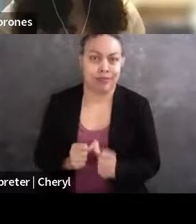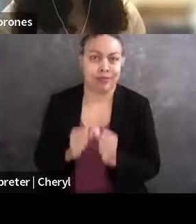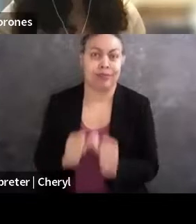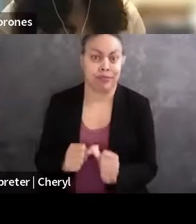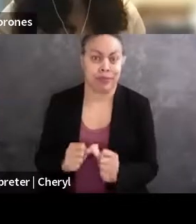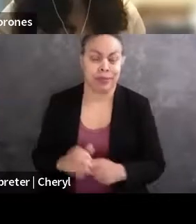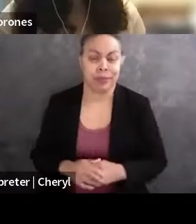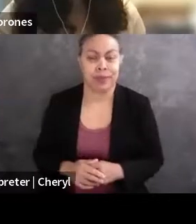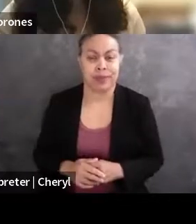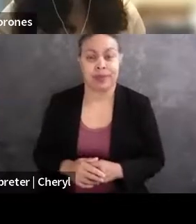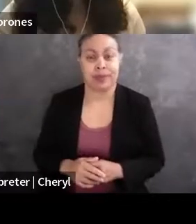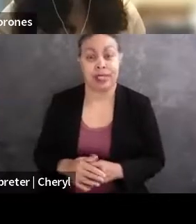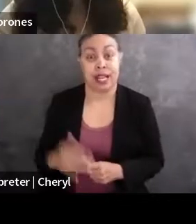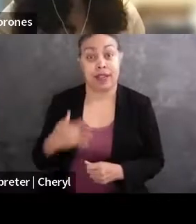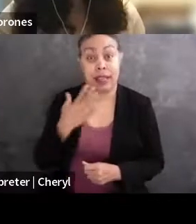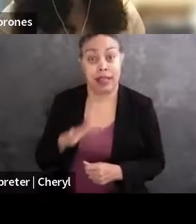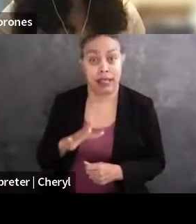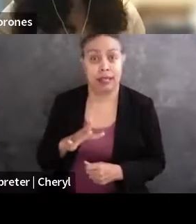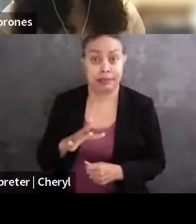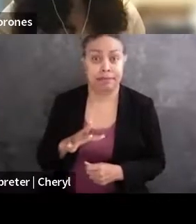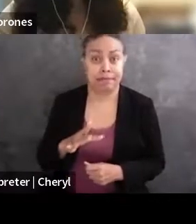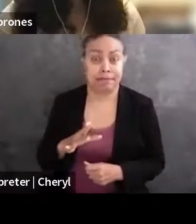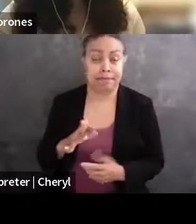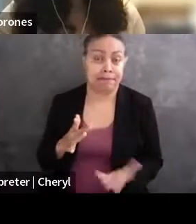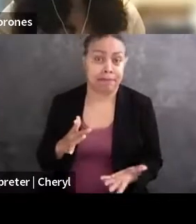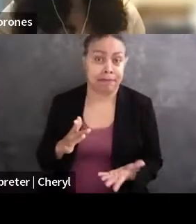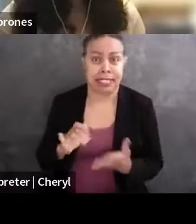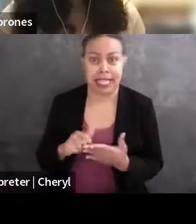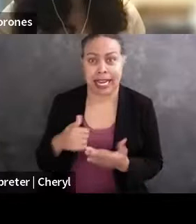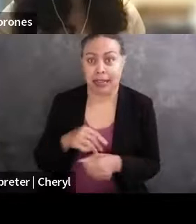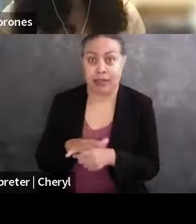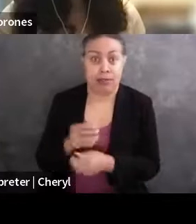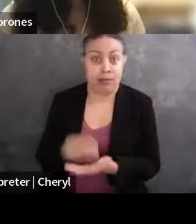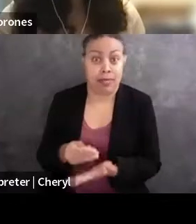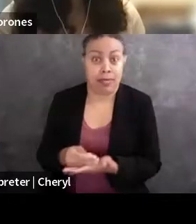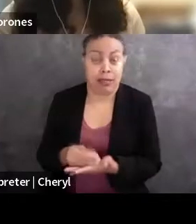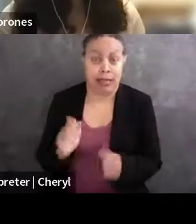I feel lucky, as I've said before, that I had enough money to afford the applications